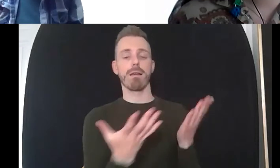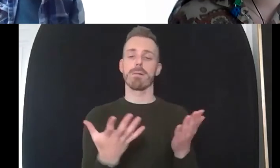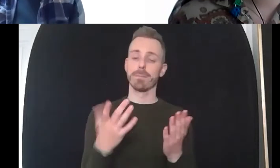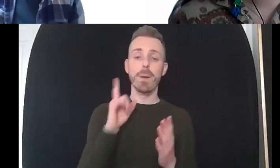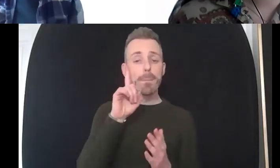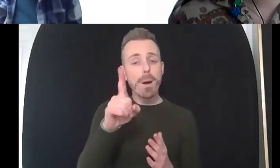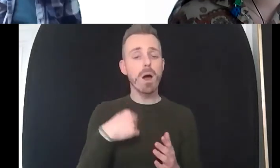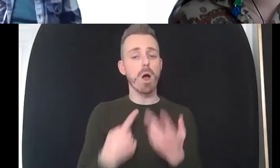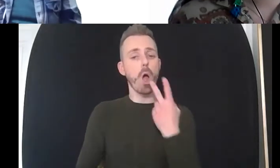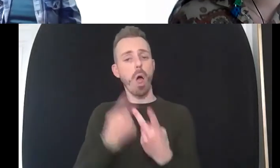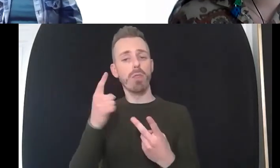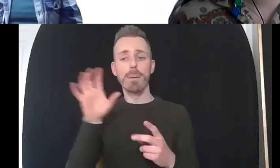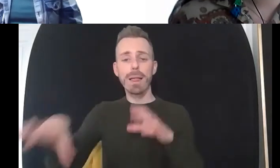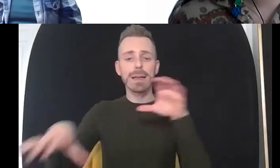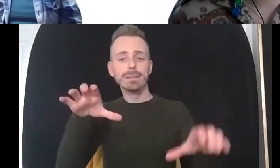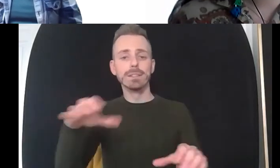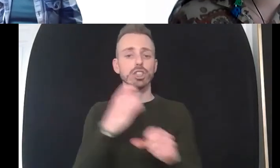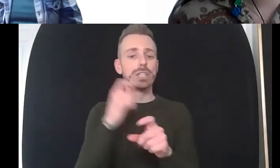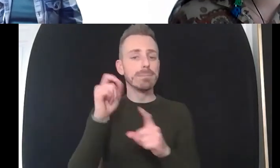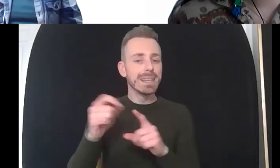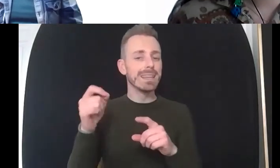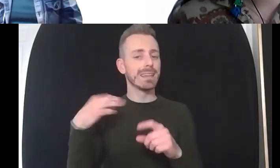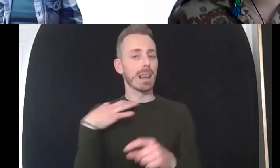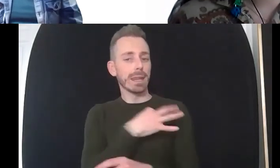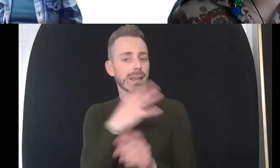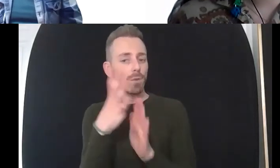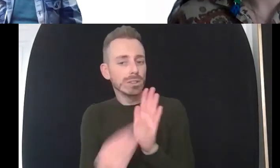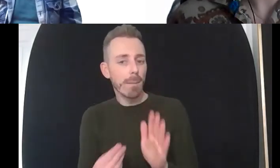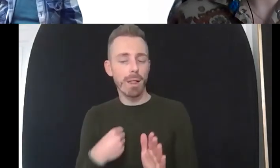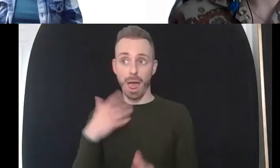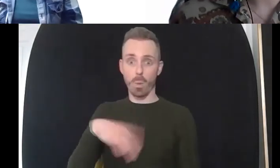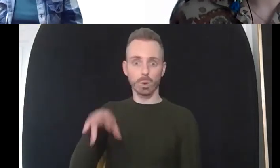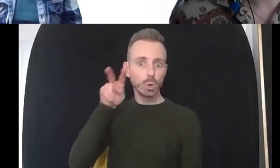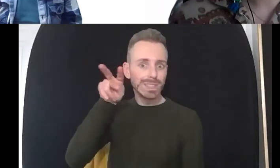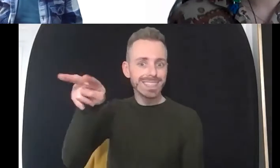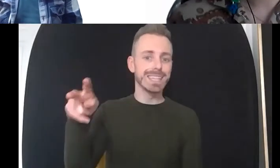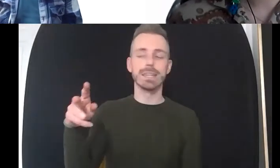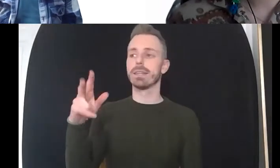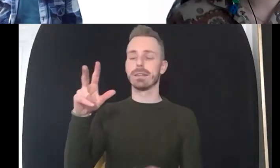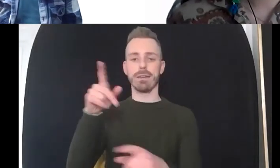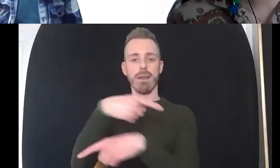surgery and see that actually i don't have to question who i am i can be quite open about it